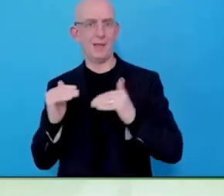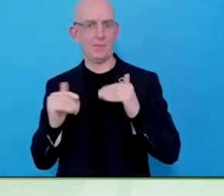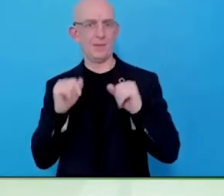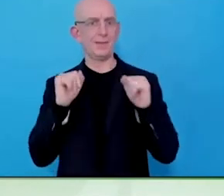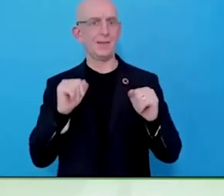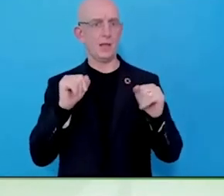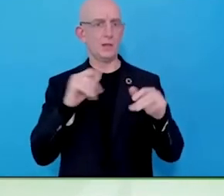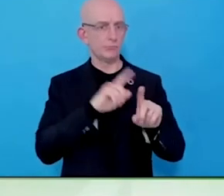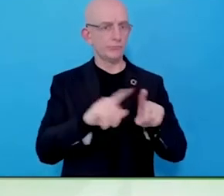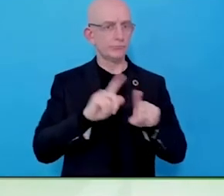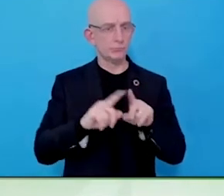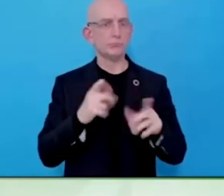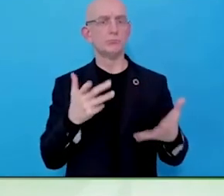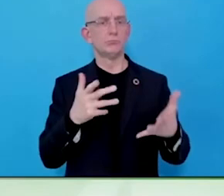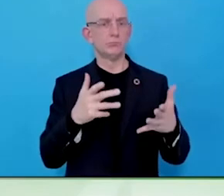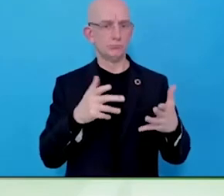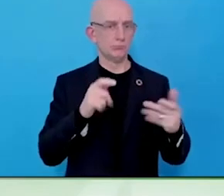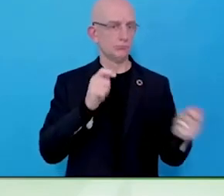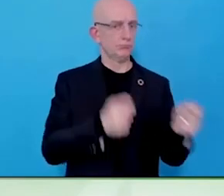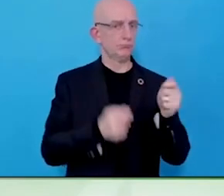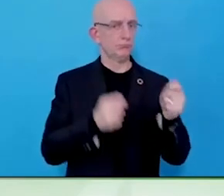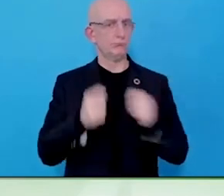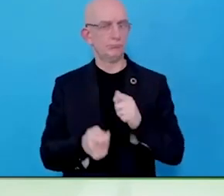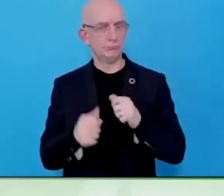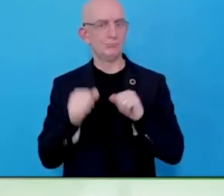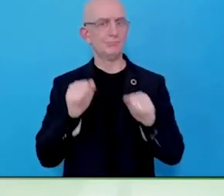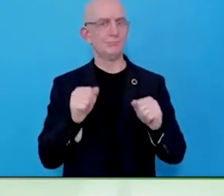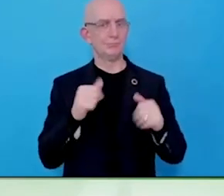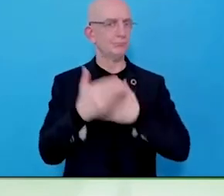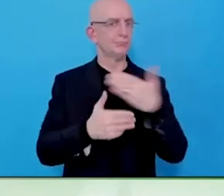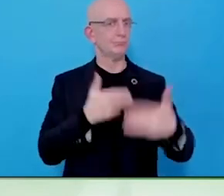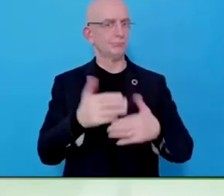Why would you want to start a new one when you can start one with 20?